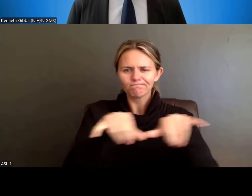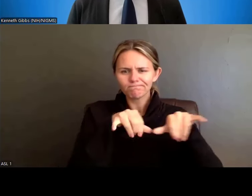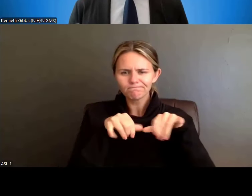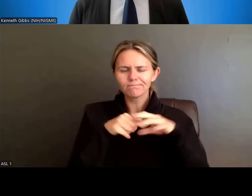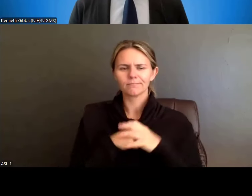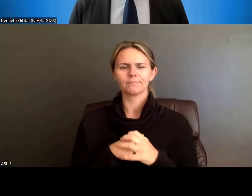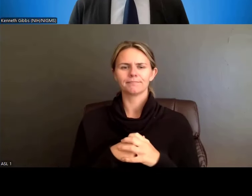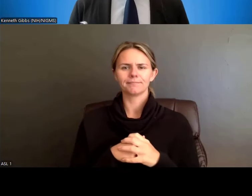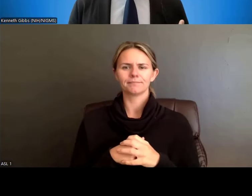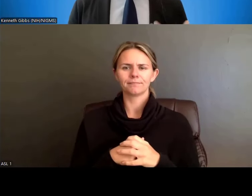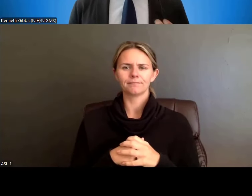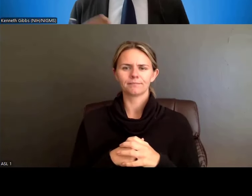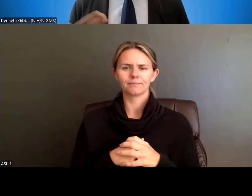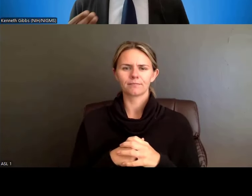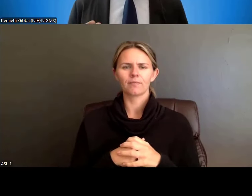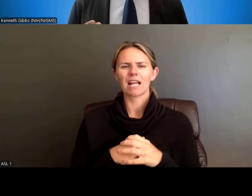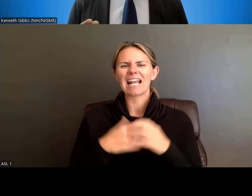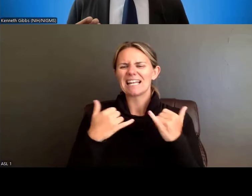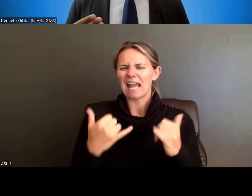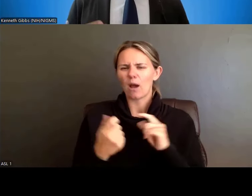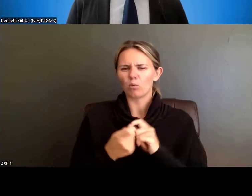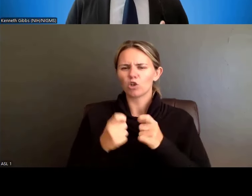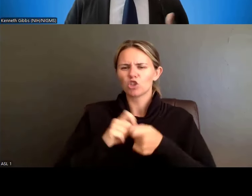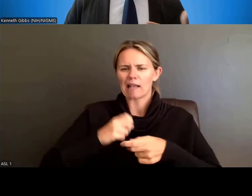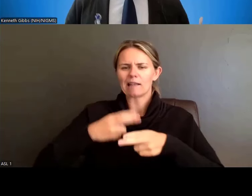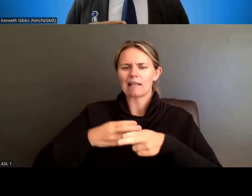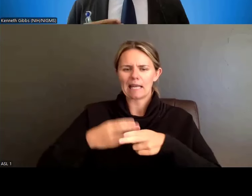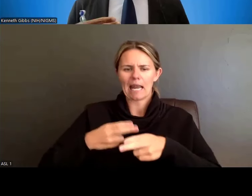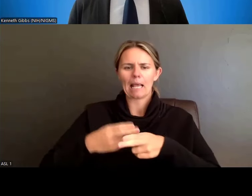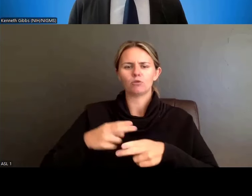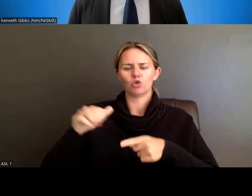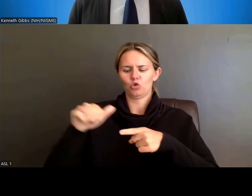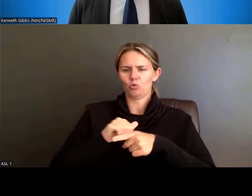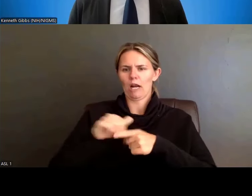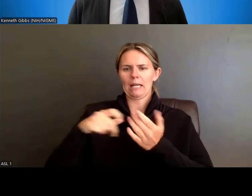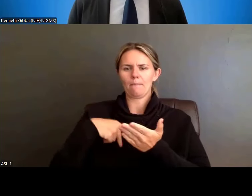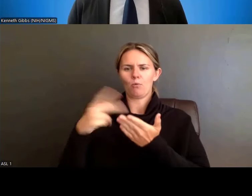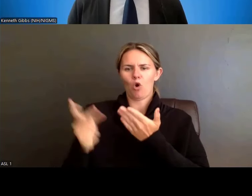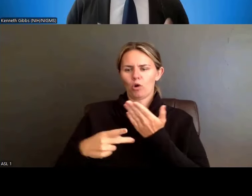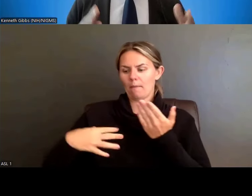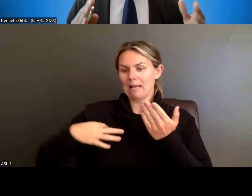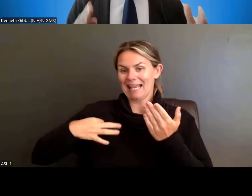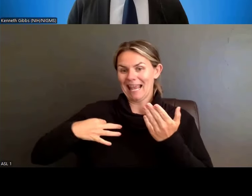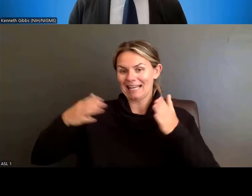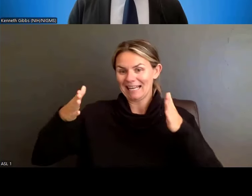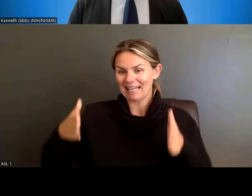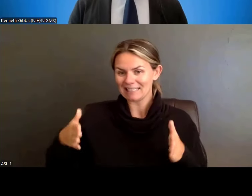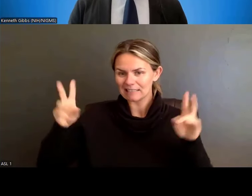and now we're going to call them "training program candidates." But the information's all the same. So again, less information